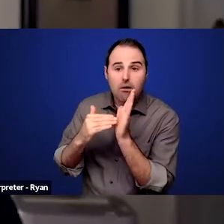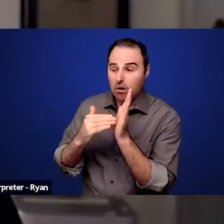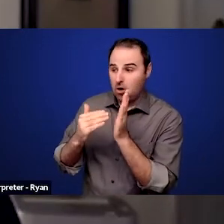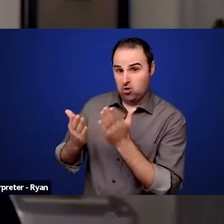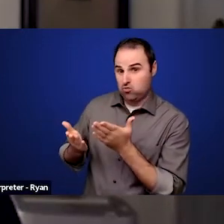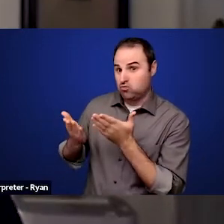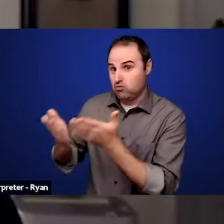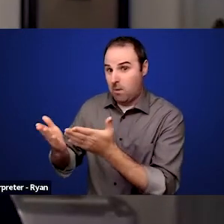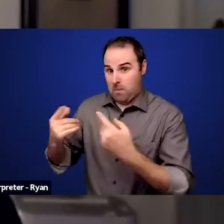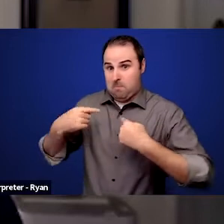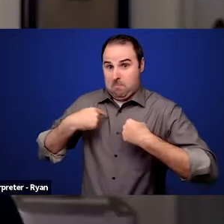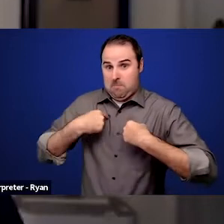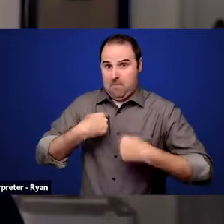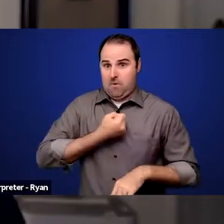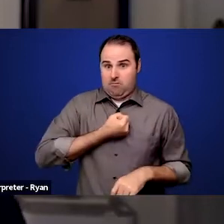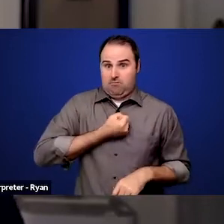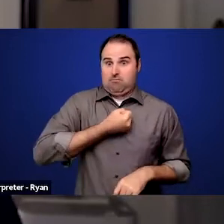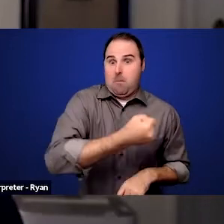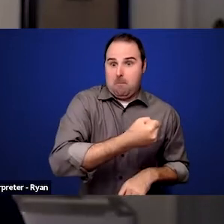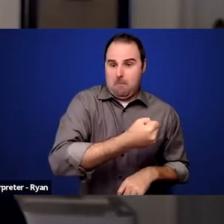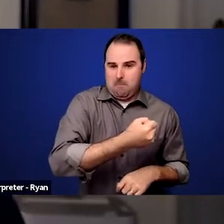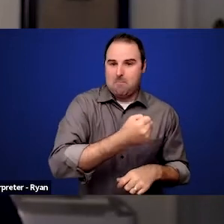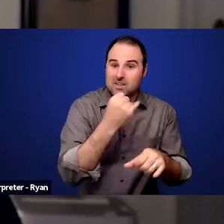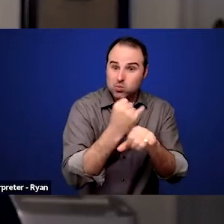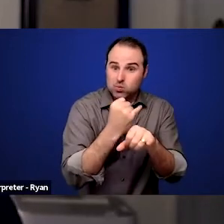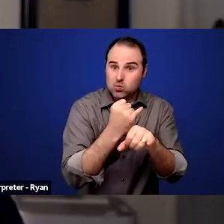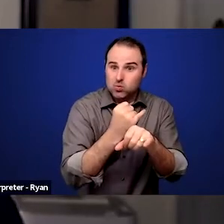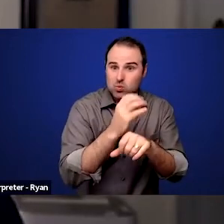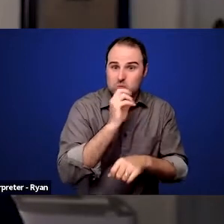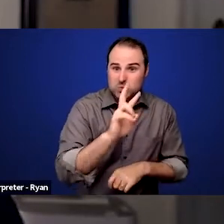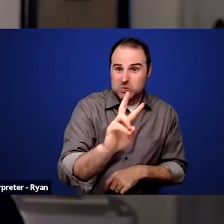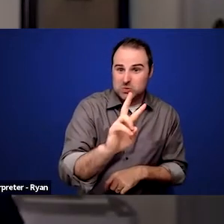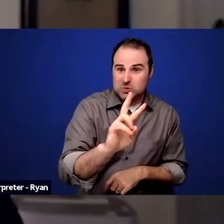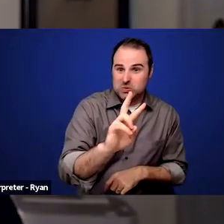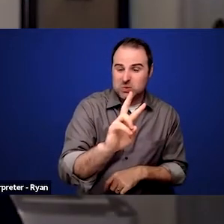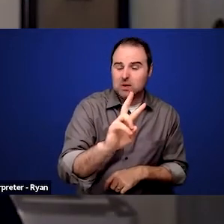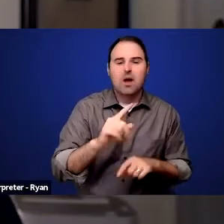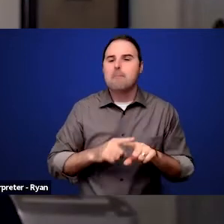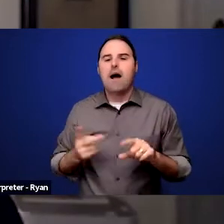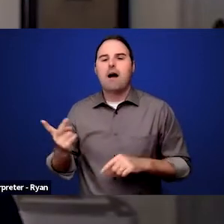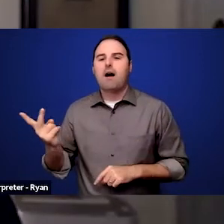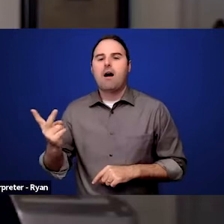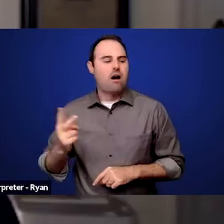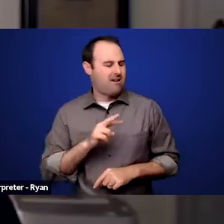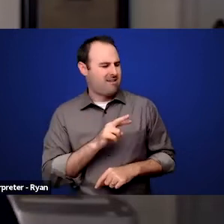in an institution when I was two years old, really decided that that was not the road